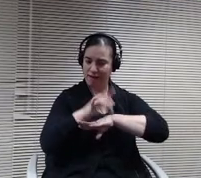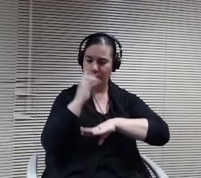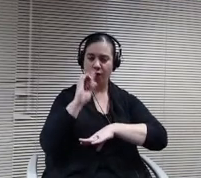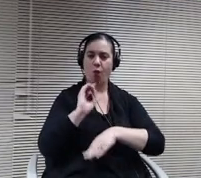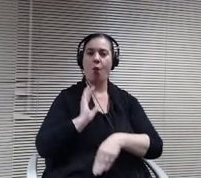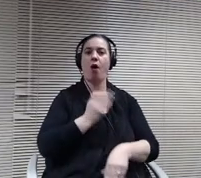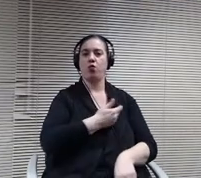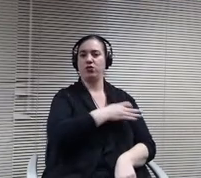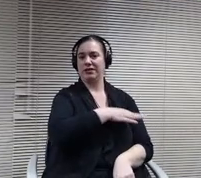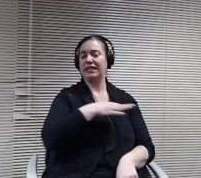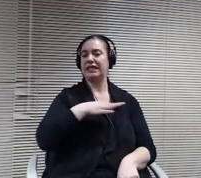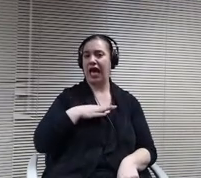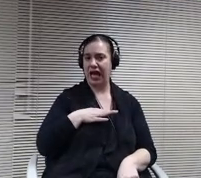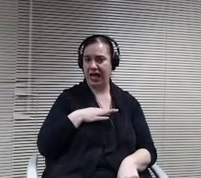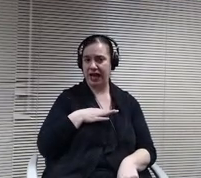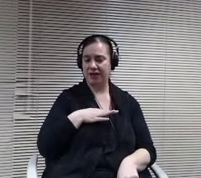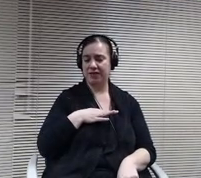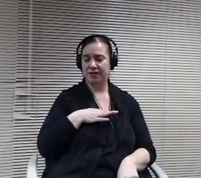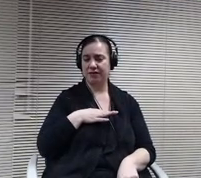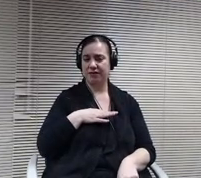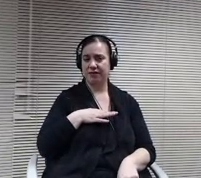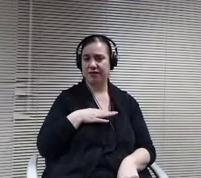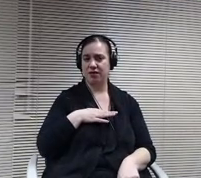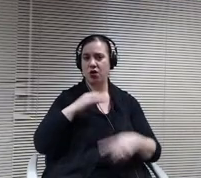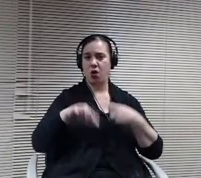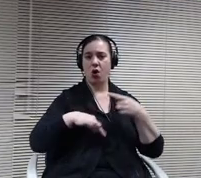When we start in person on the 1st of February.